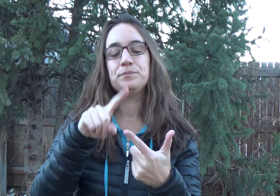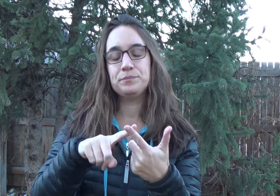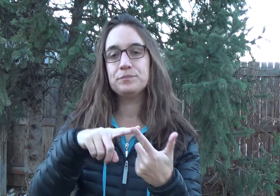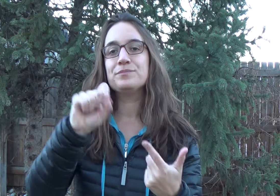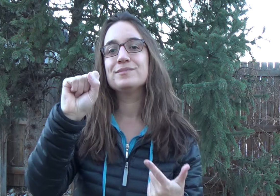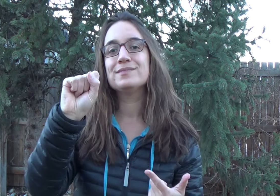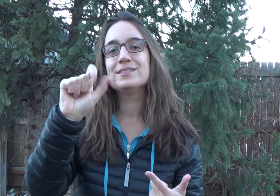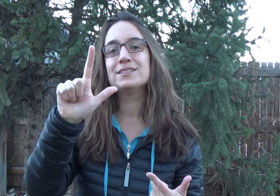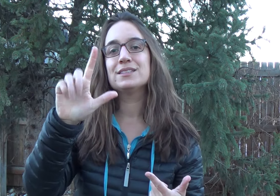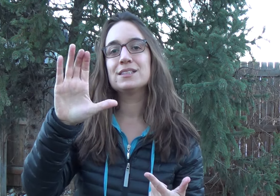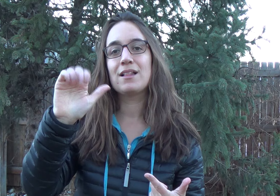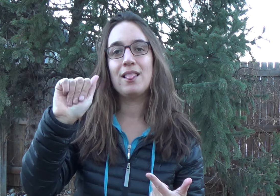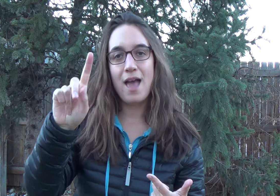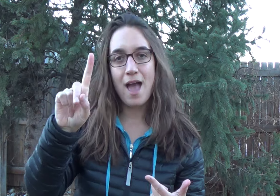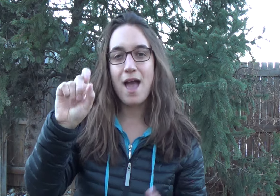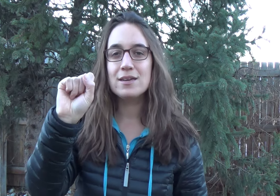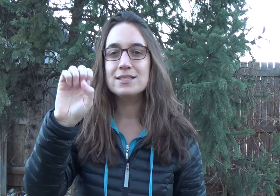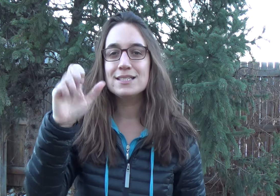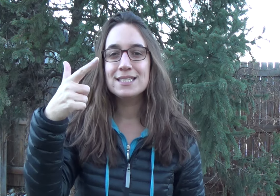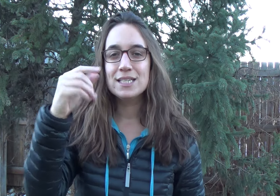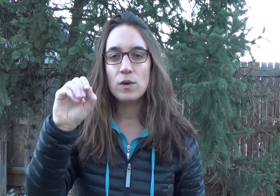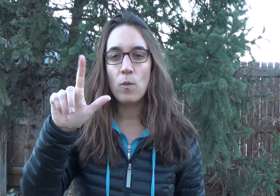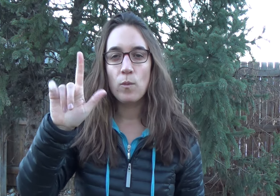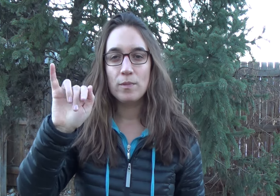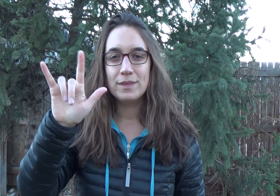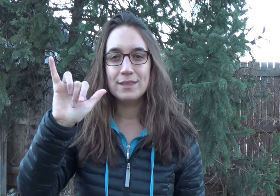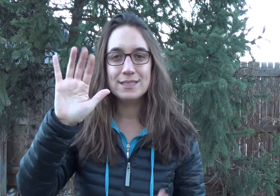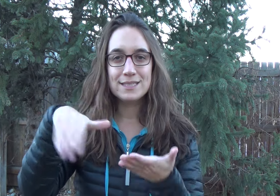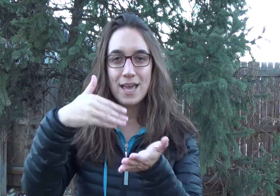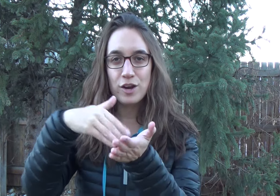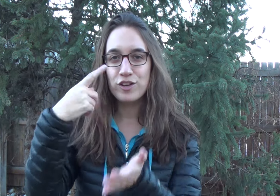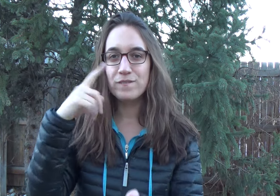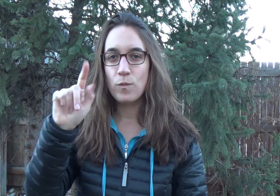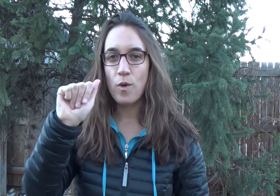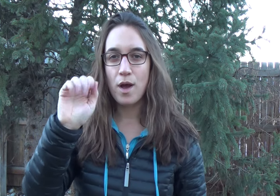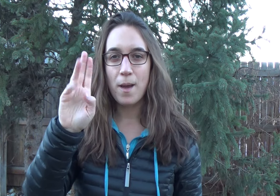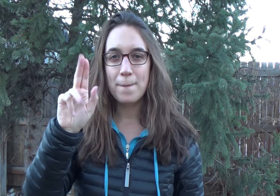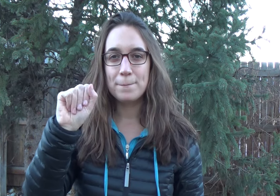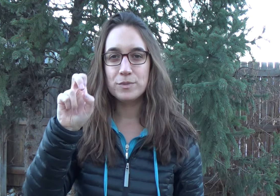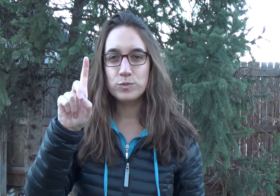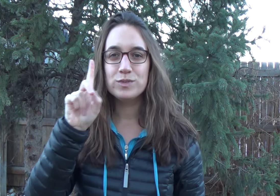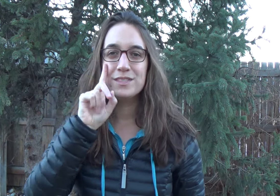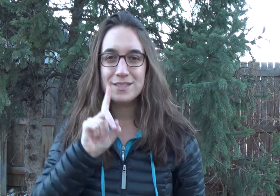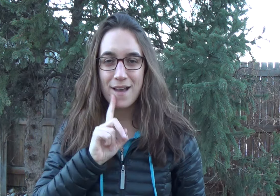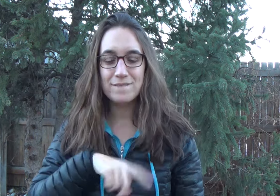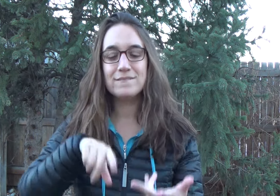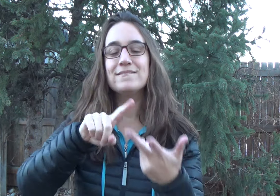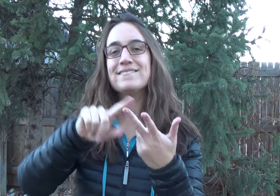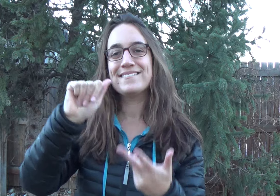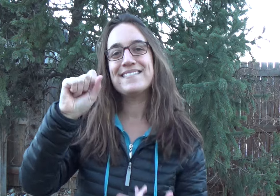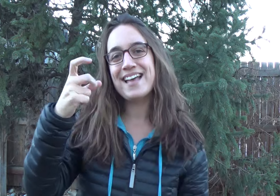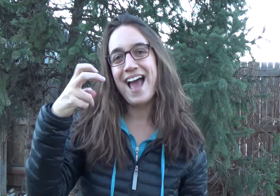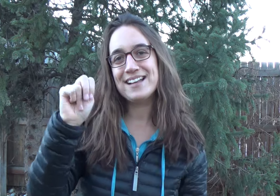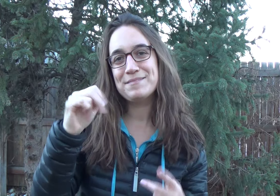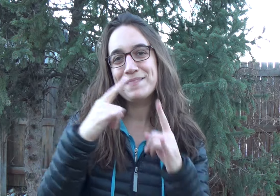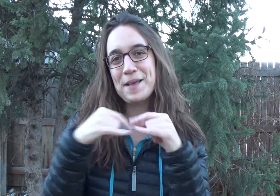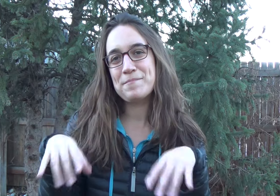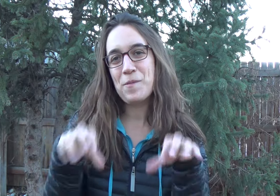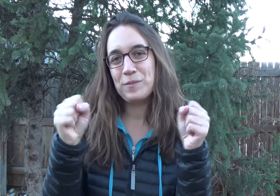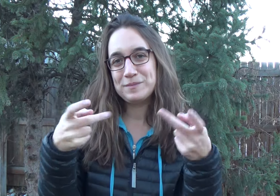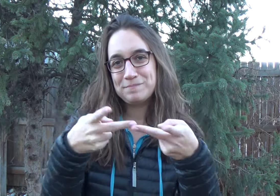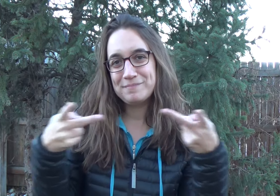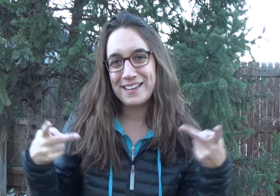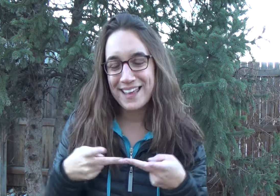SLCAD (Sego Lily Center for Abused Deaf), and Aspen Camp is hosting the location!